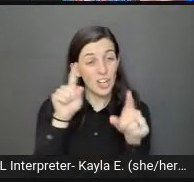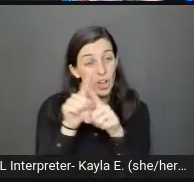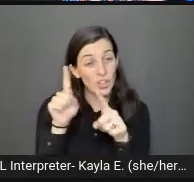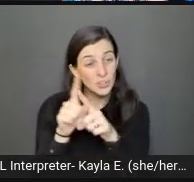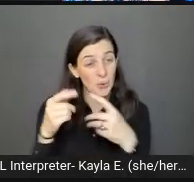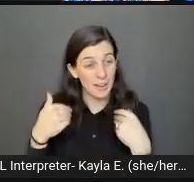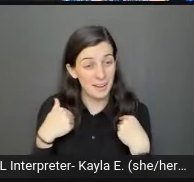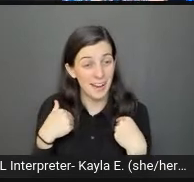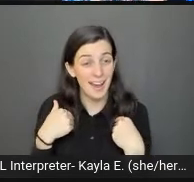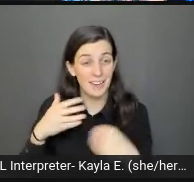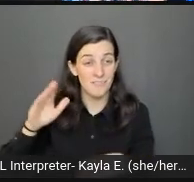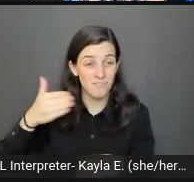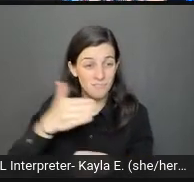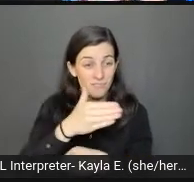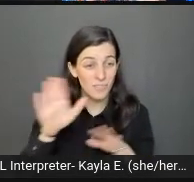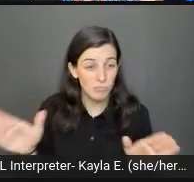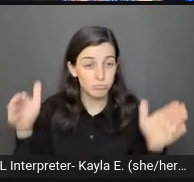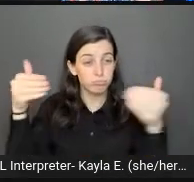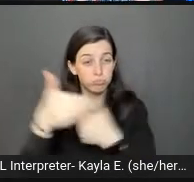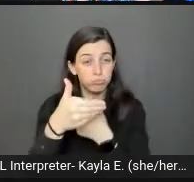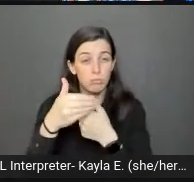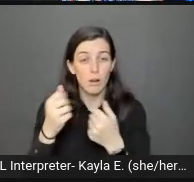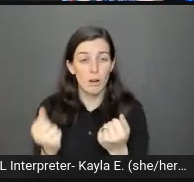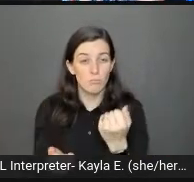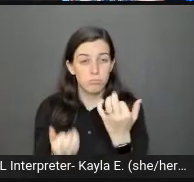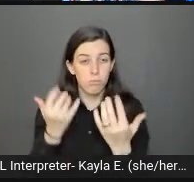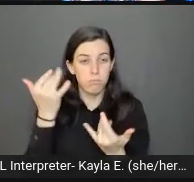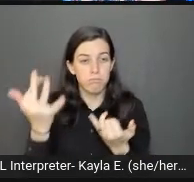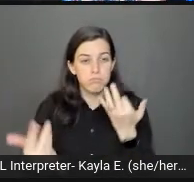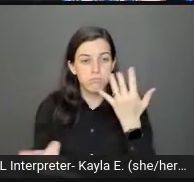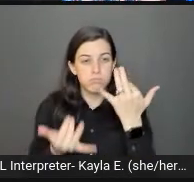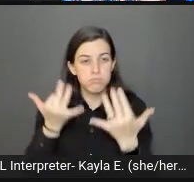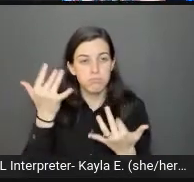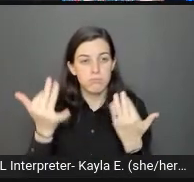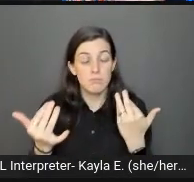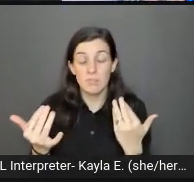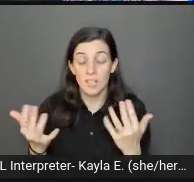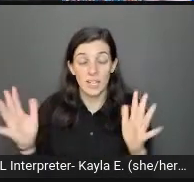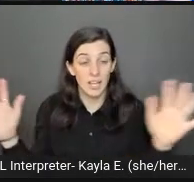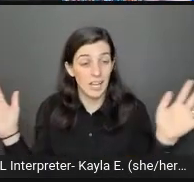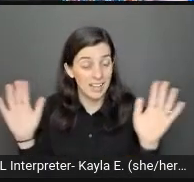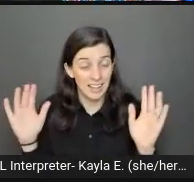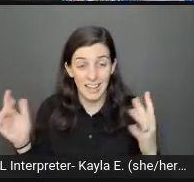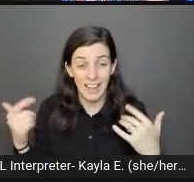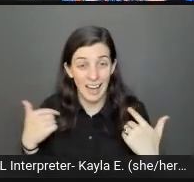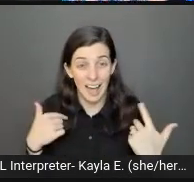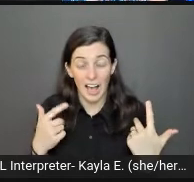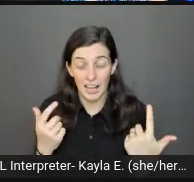and stuff coming up. I had to leave after about 10 minutes because I just could not focus.